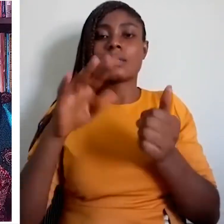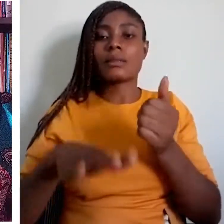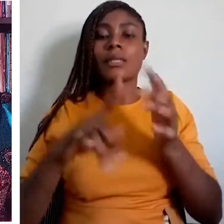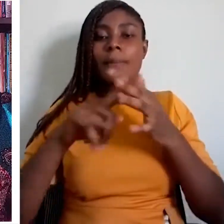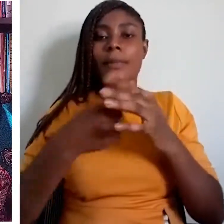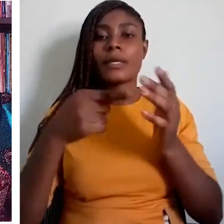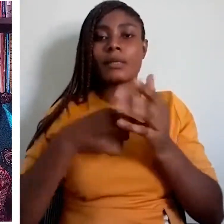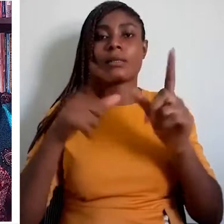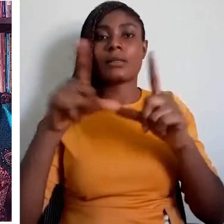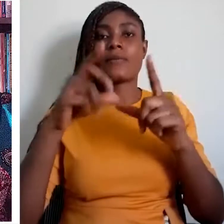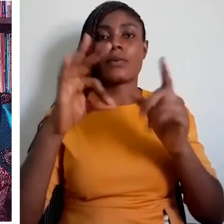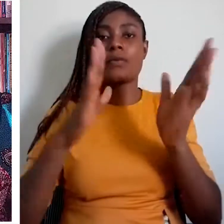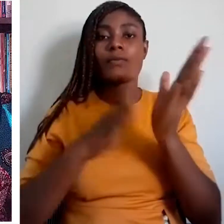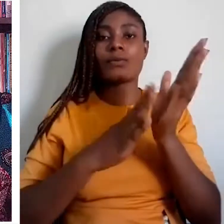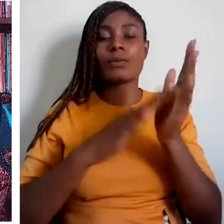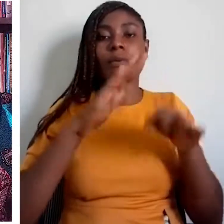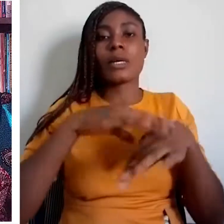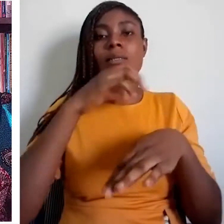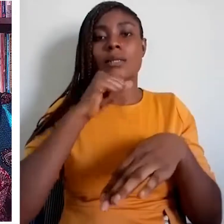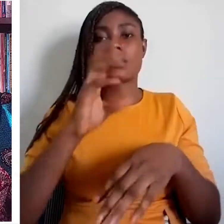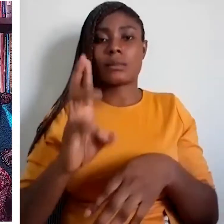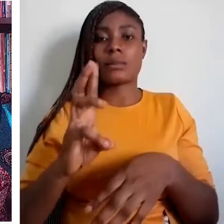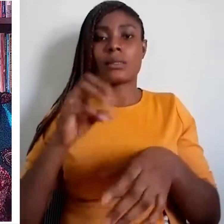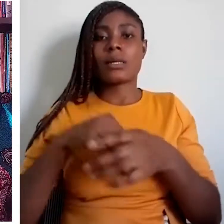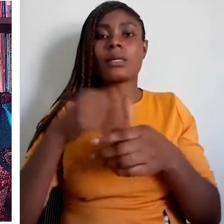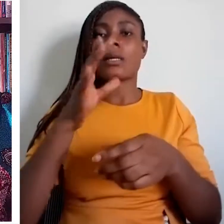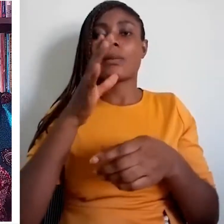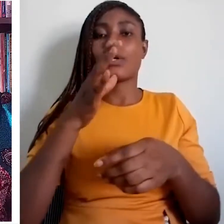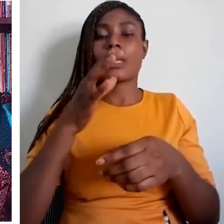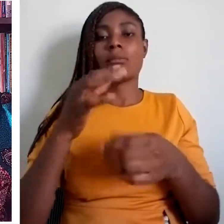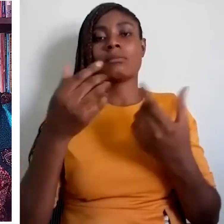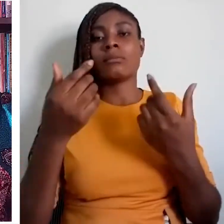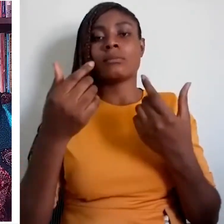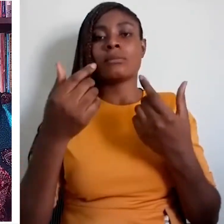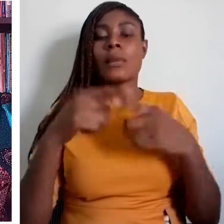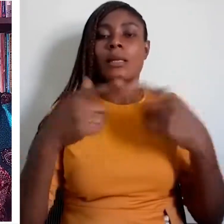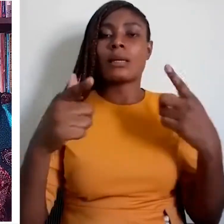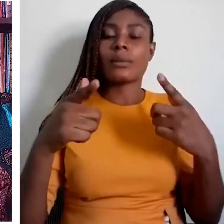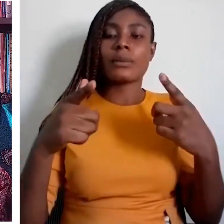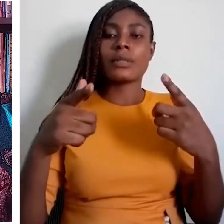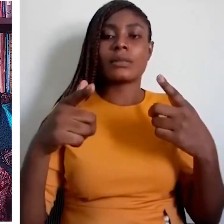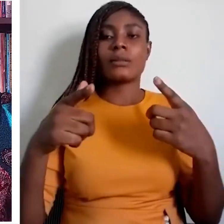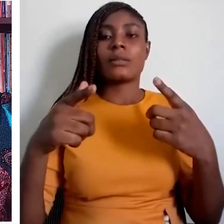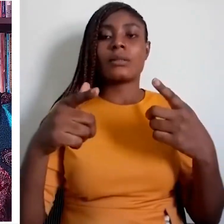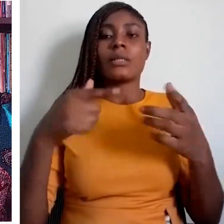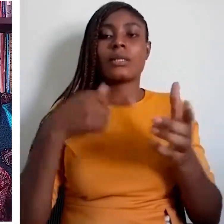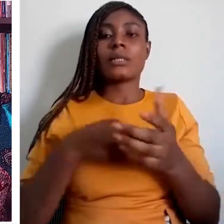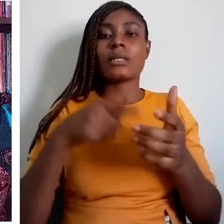which attract a lot of government patronage, as opposed to the over 500 ‘minor’ languages,